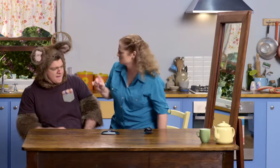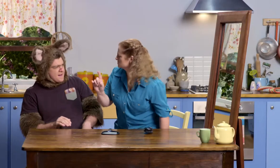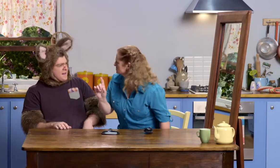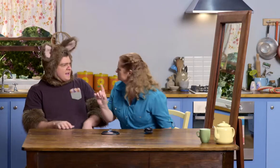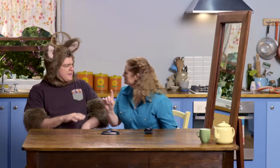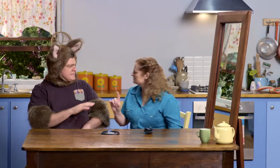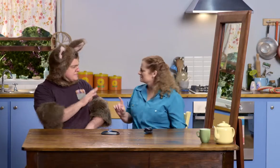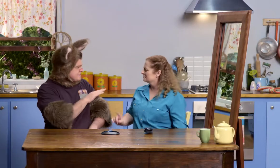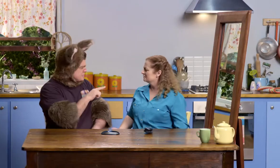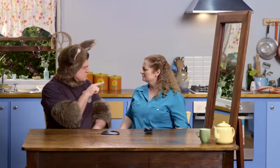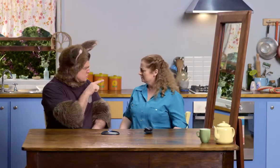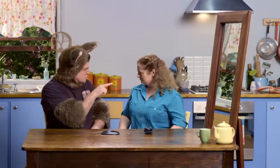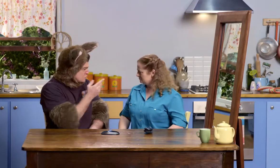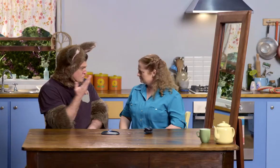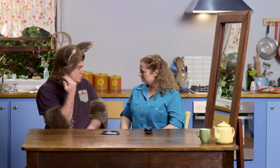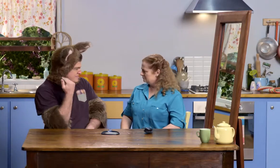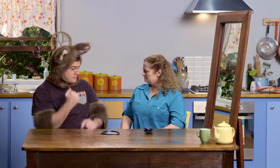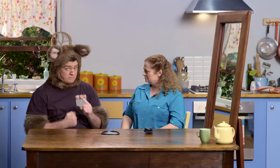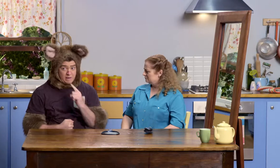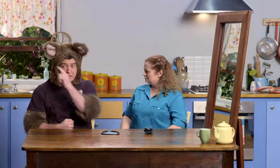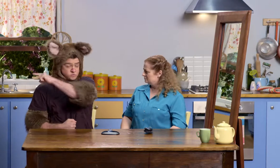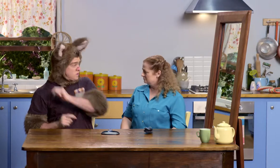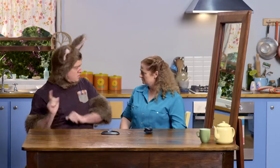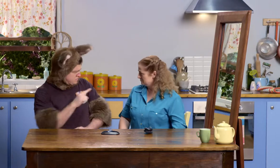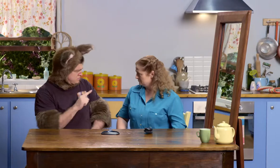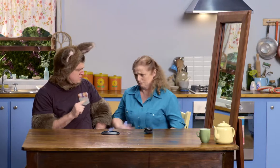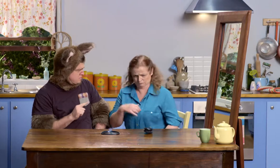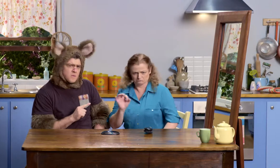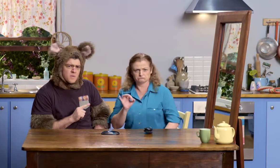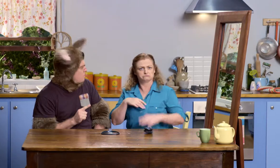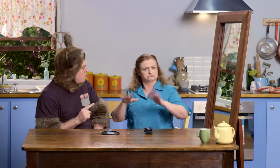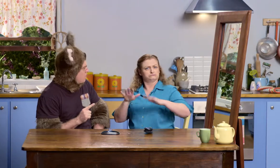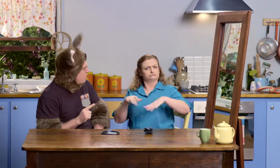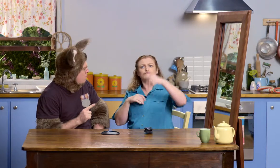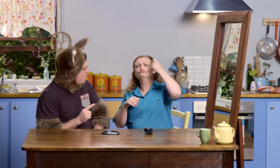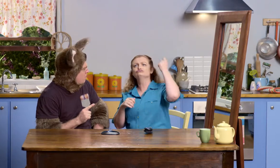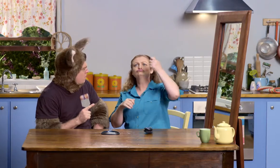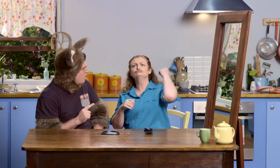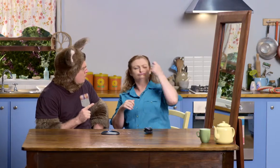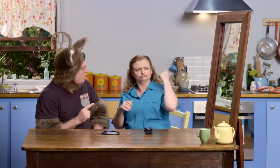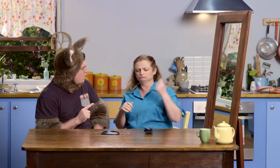What's the matter, Possum? Sally, were you outside at all? No, I've been in here brushing my hair.